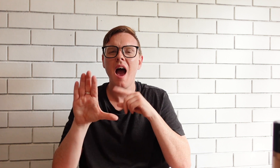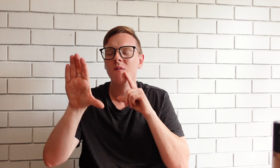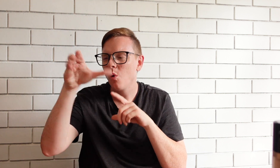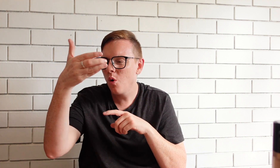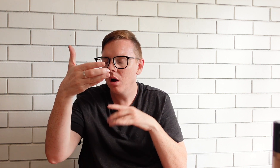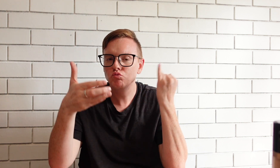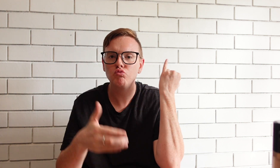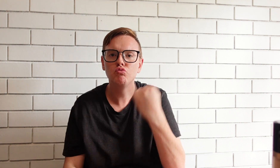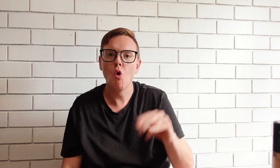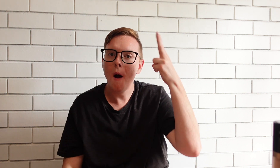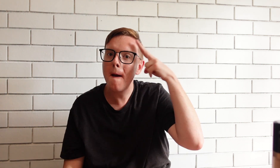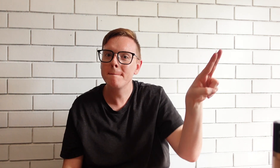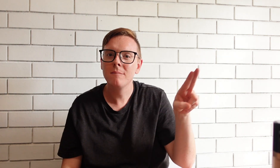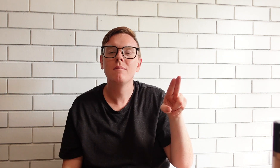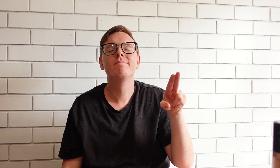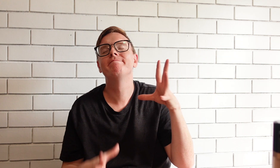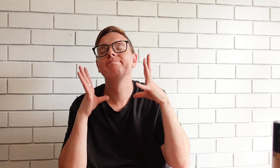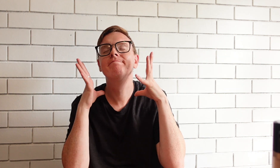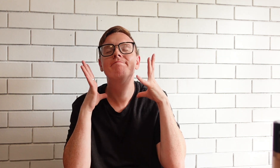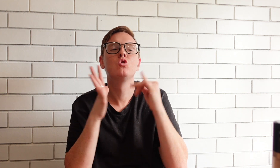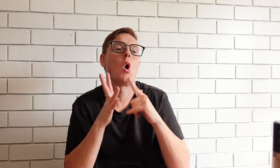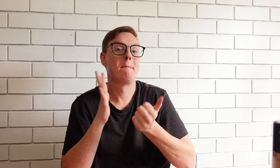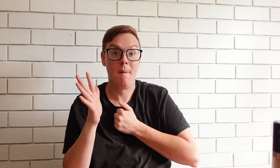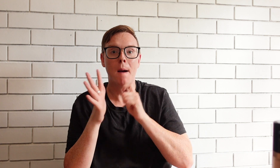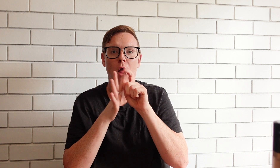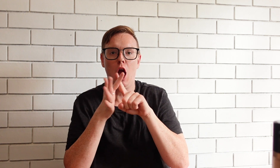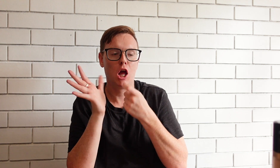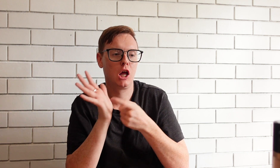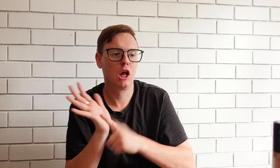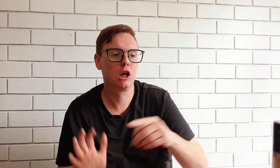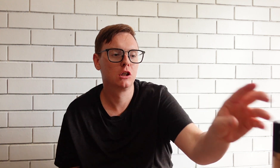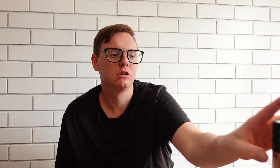I got the wrong foundation name, it's supposed to be 'Pearl'.